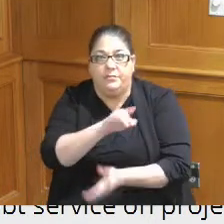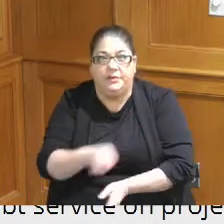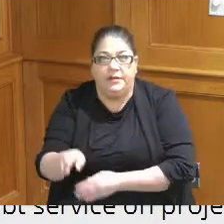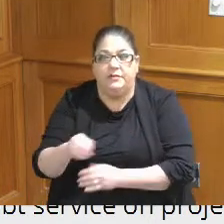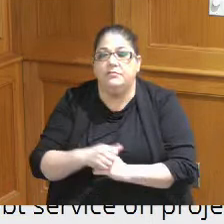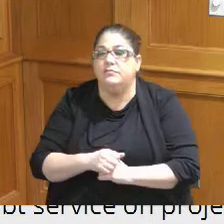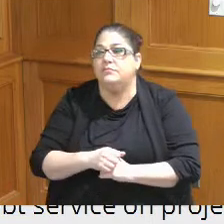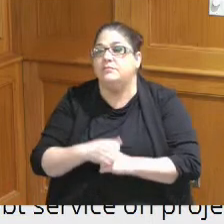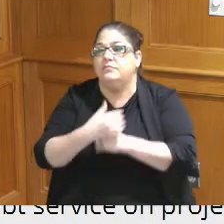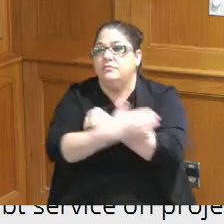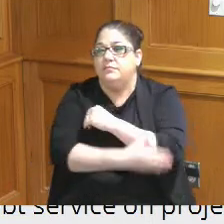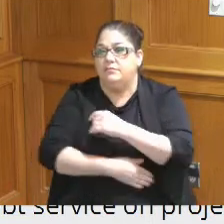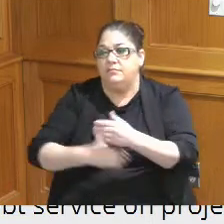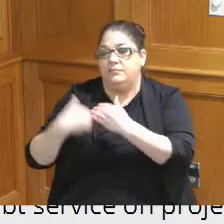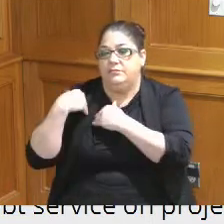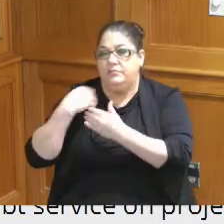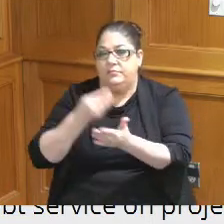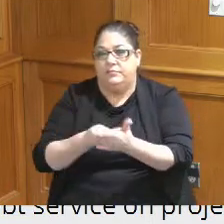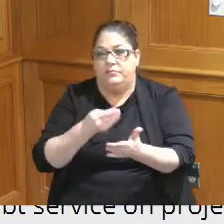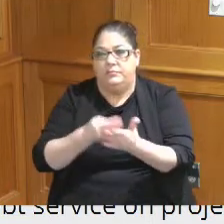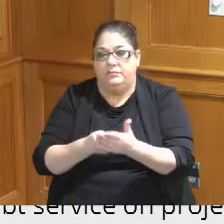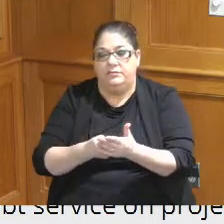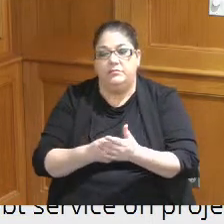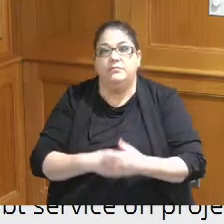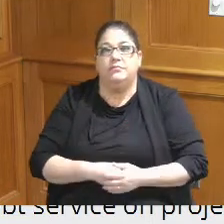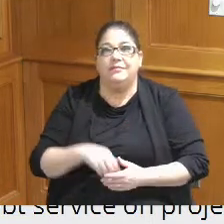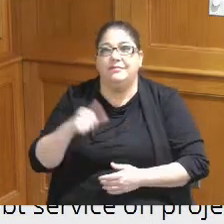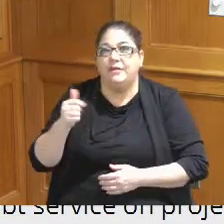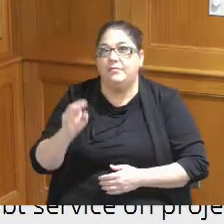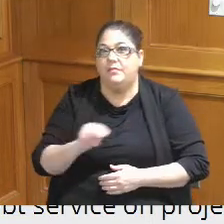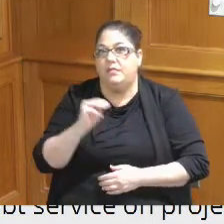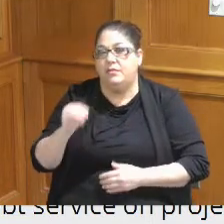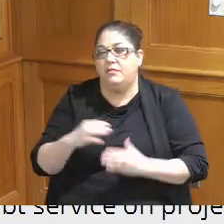County's financial obligation to the plan you have a 10 million dollar cash support